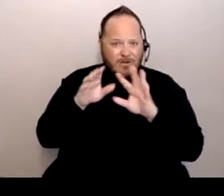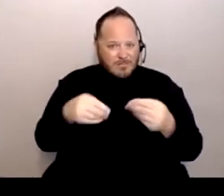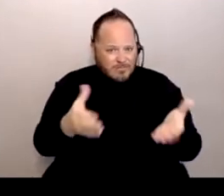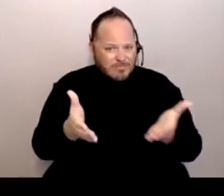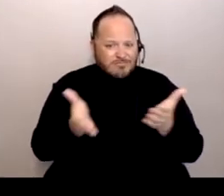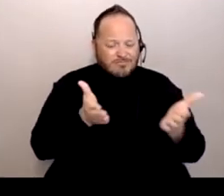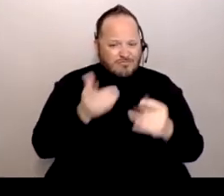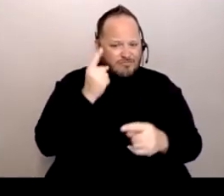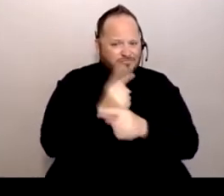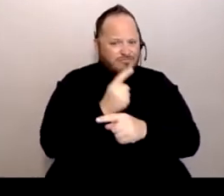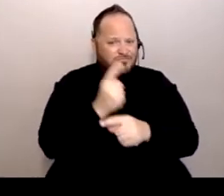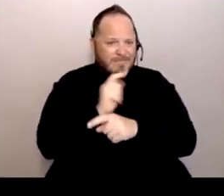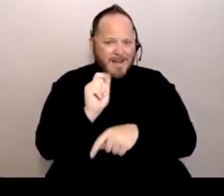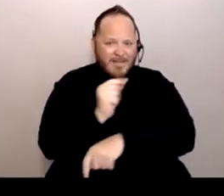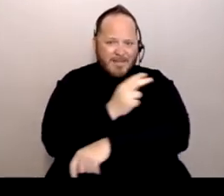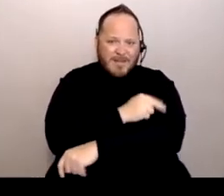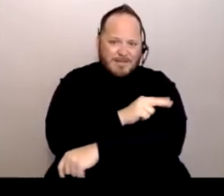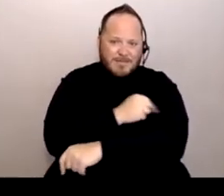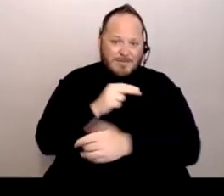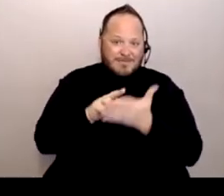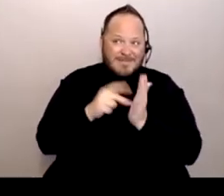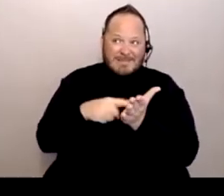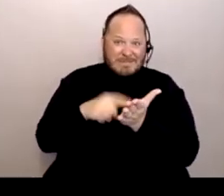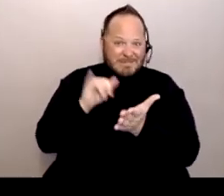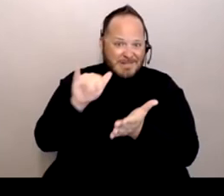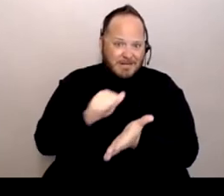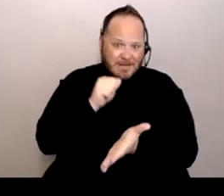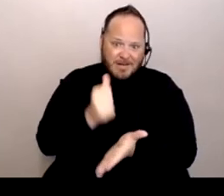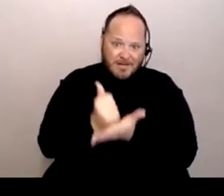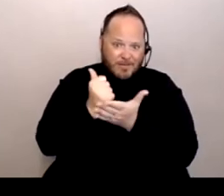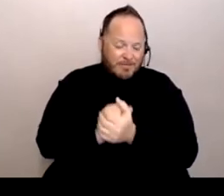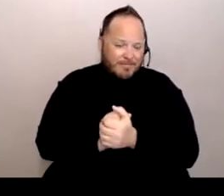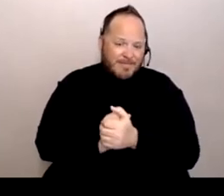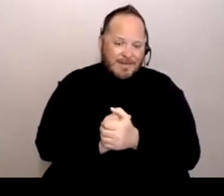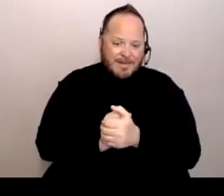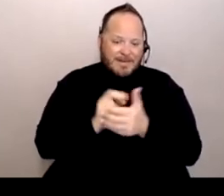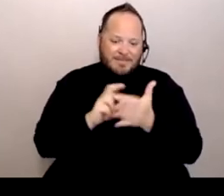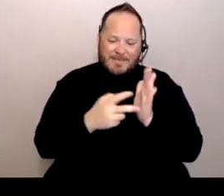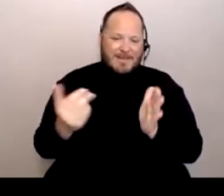So sometimes that would not be very helpful. Gosh, I mean, again, there's so many reasons.